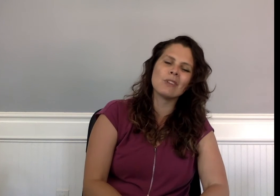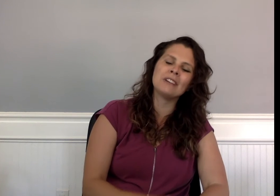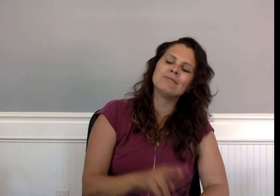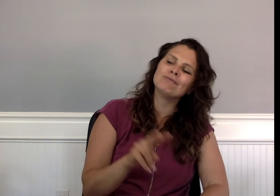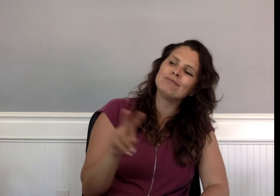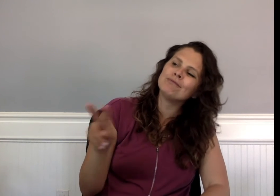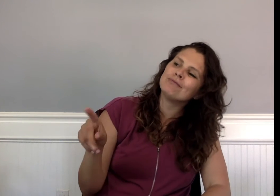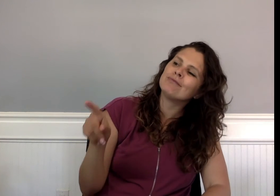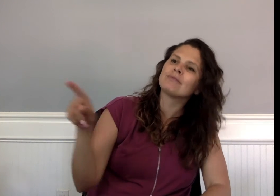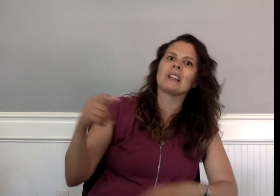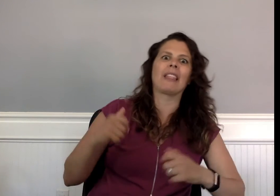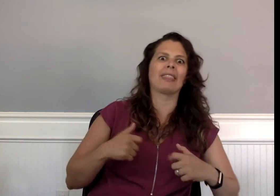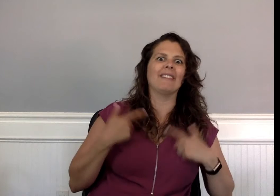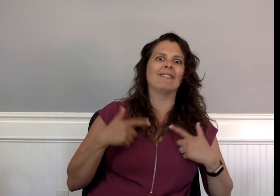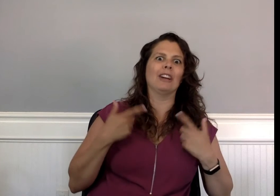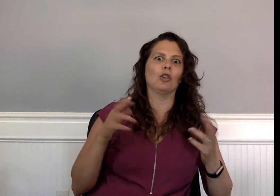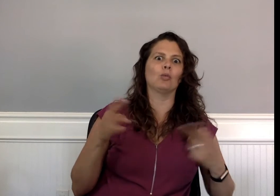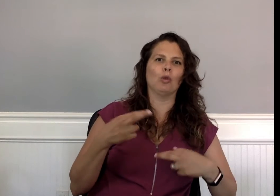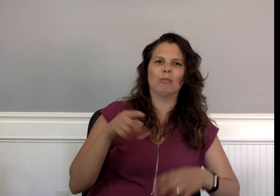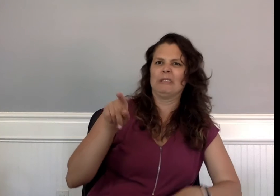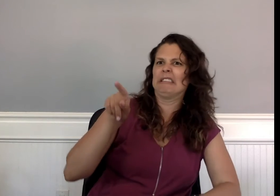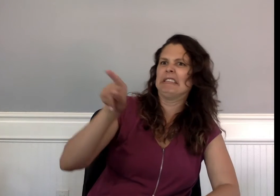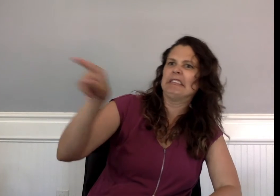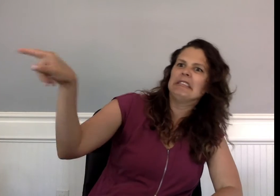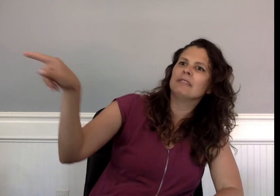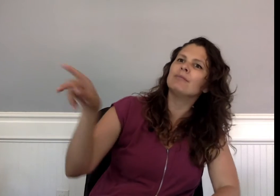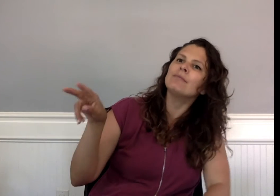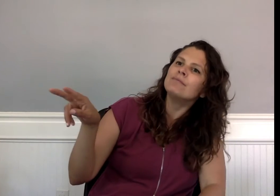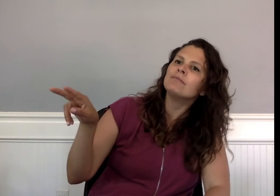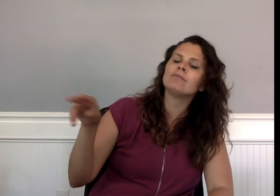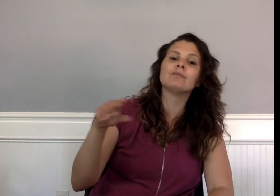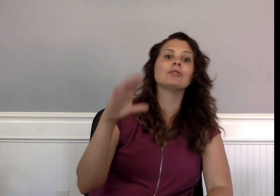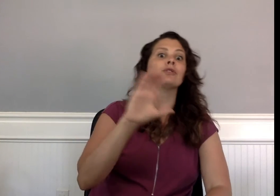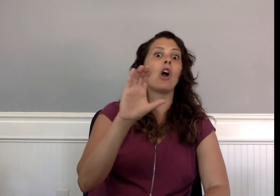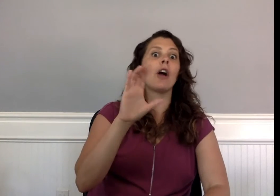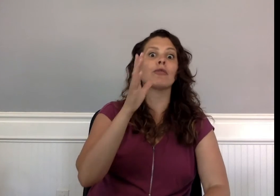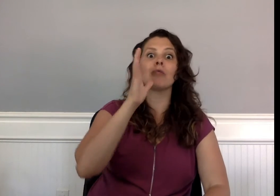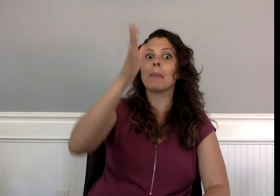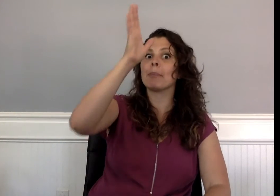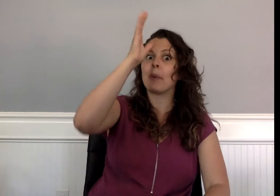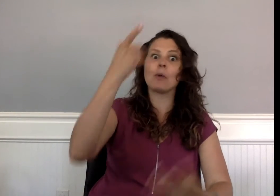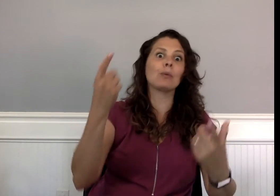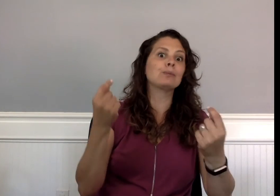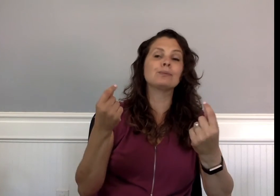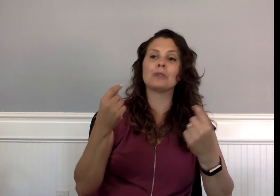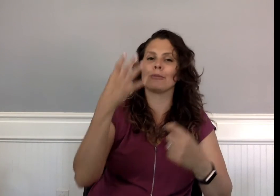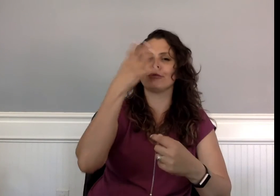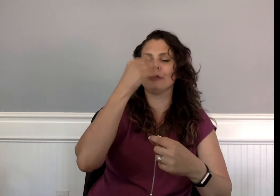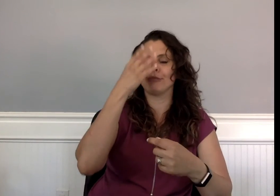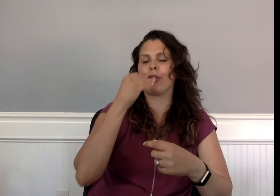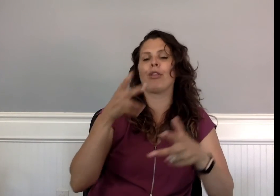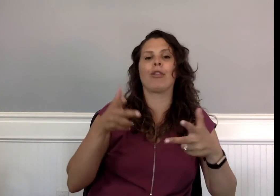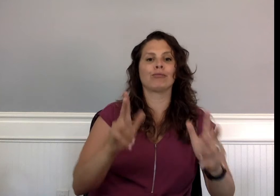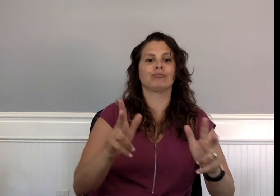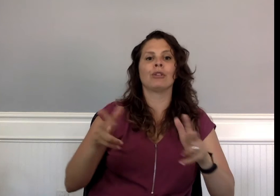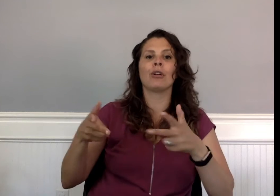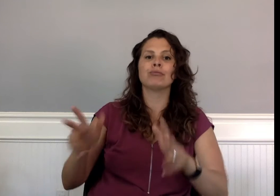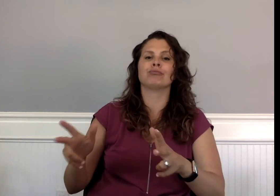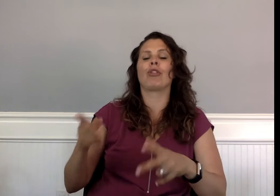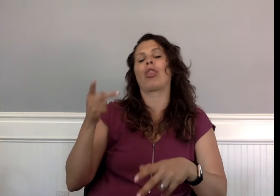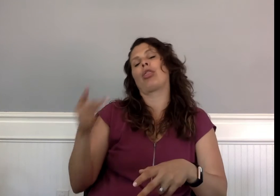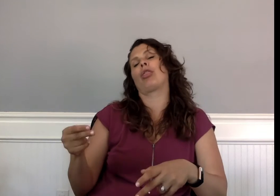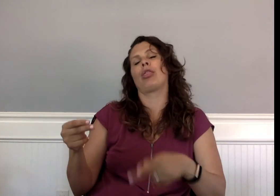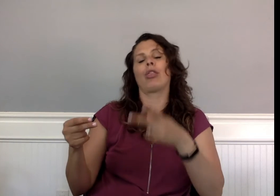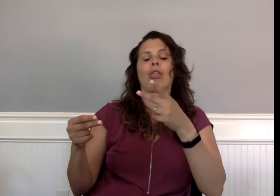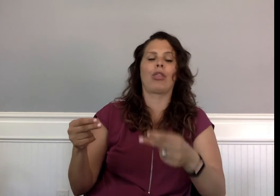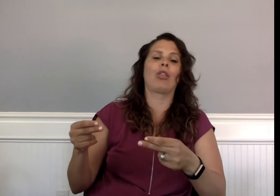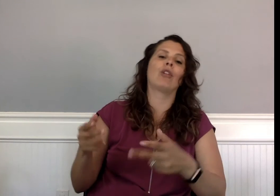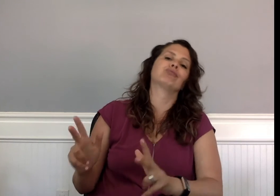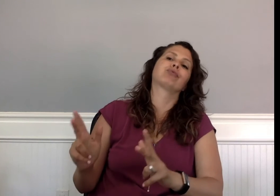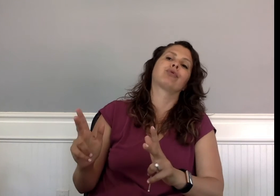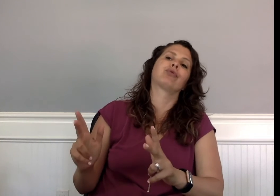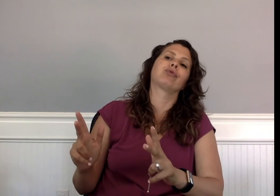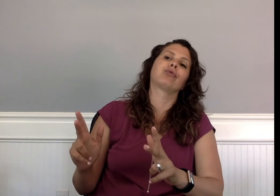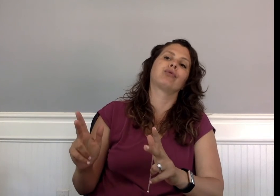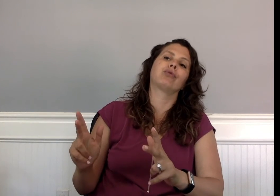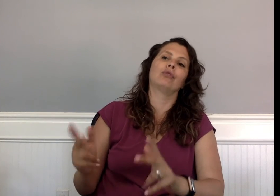He looked in the living room. Charlie’s grandparents were napping in their E-Z chair recliners,